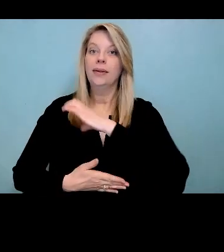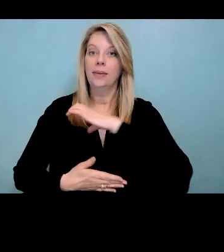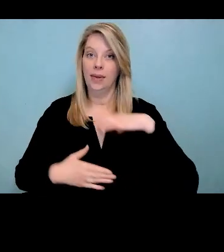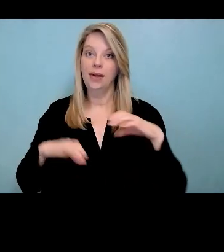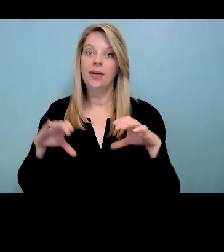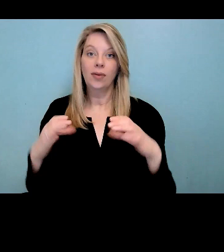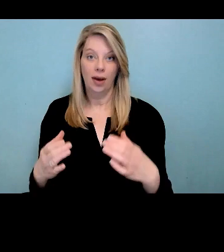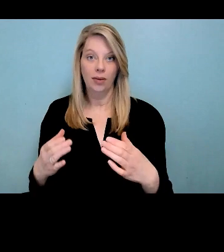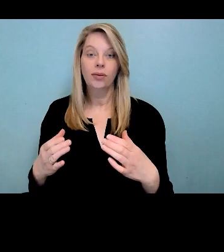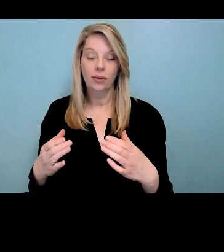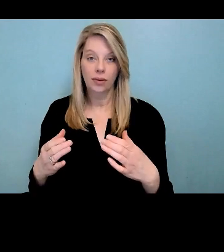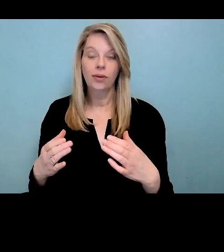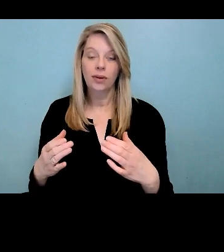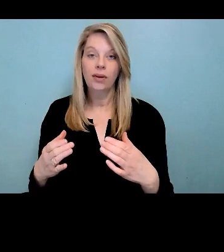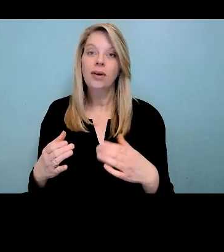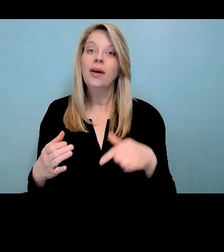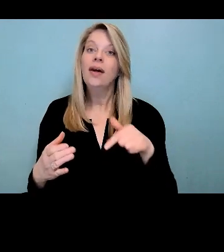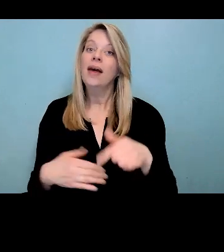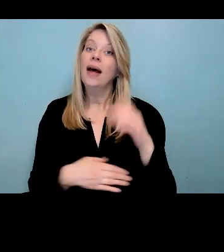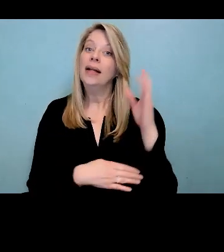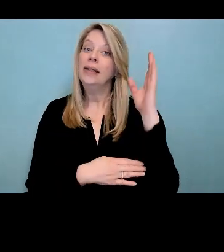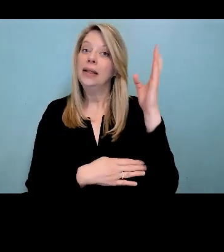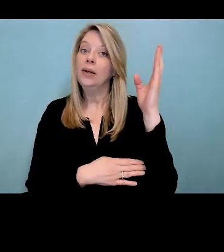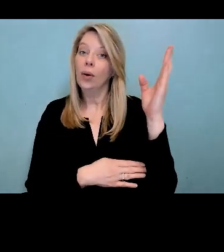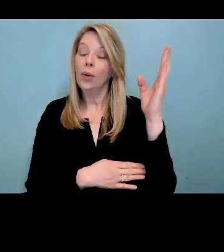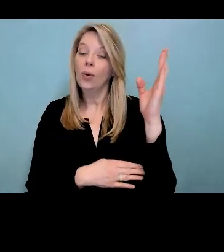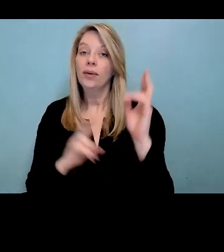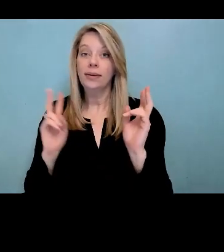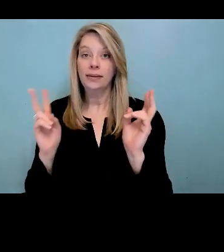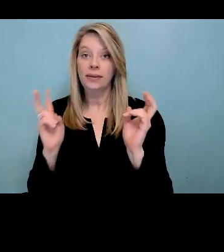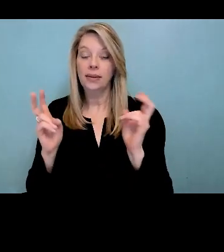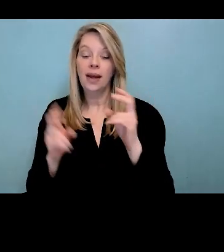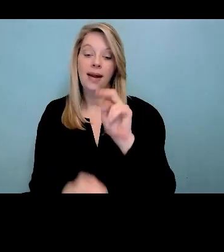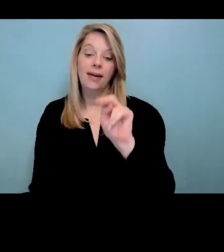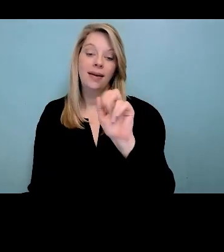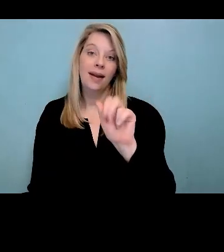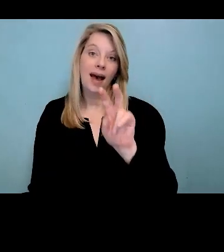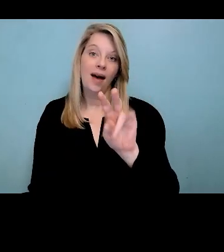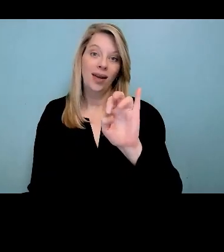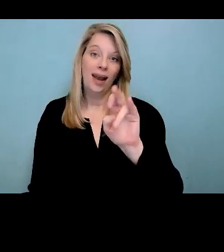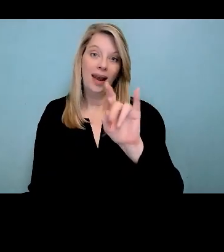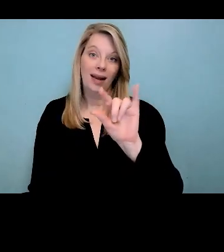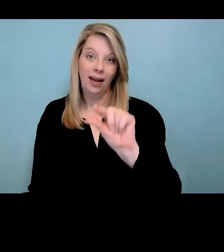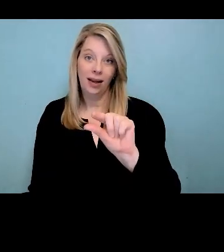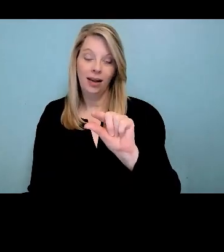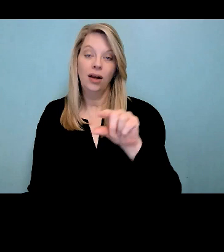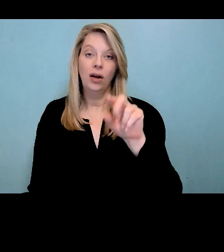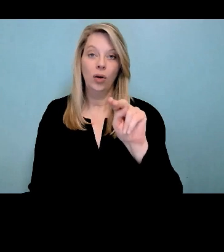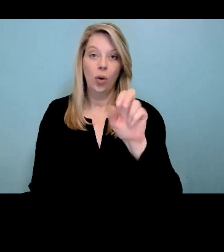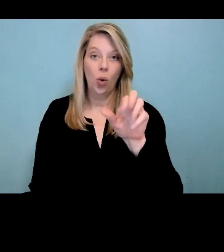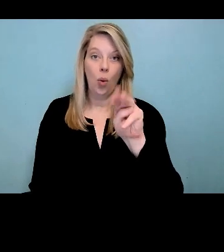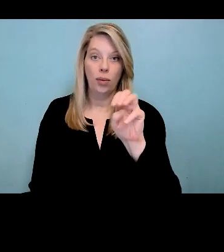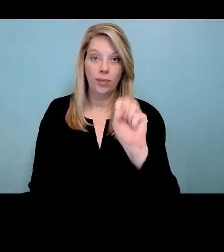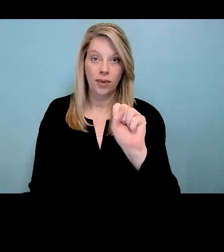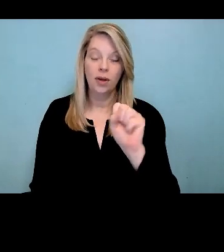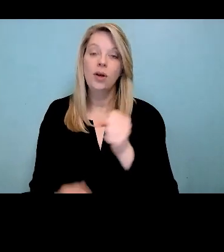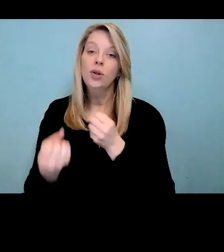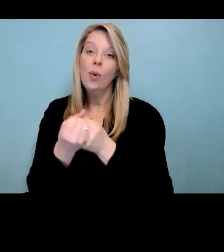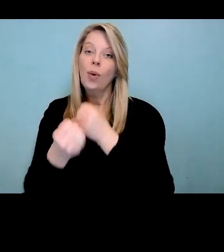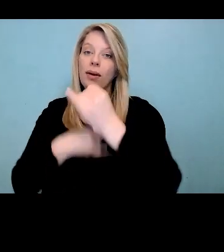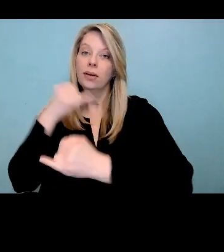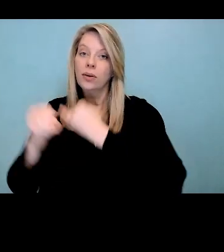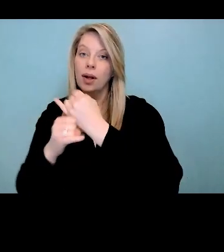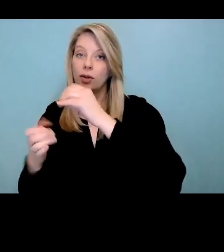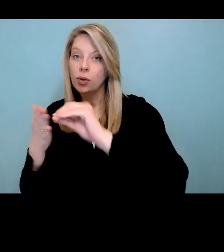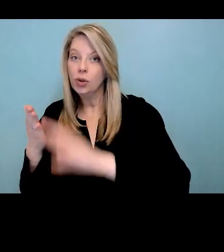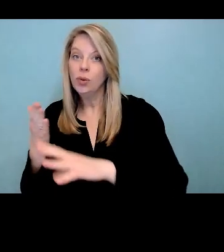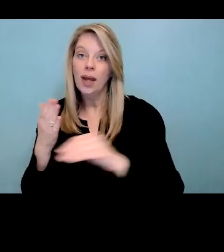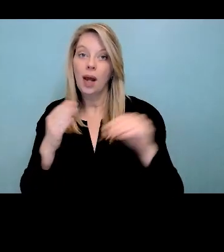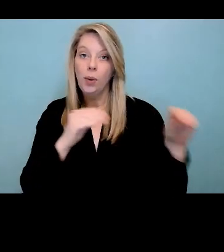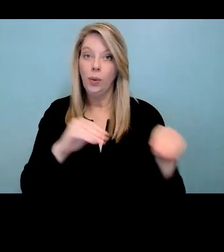Thank you for joining us. My name is Ali Repuzzo and I am the coordinator of the Human Rights